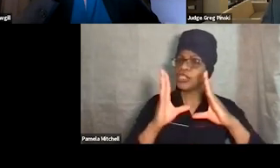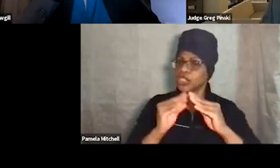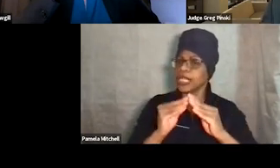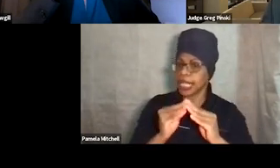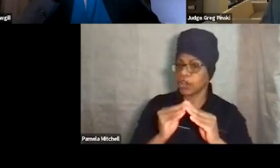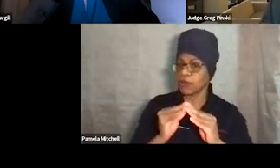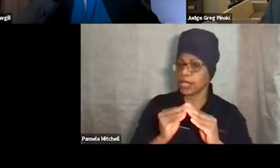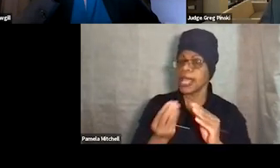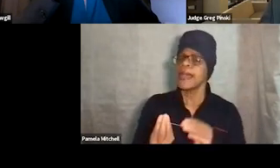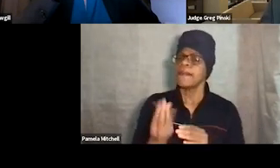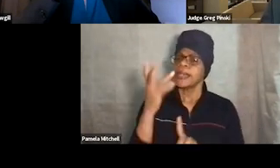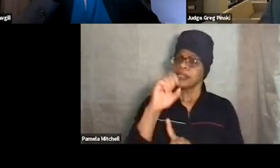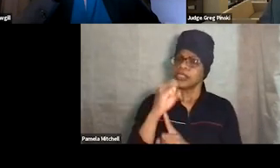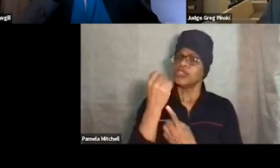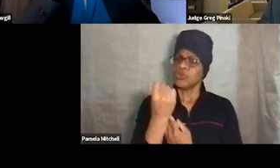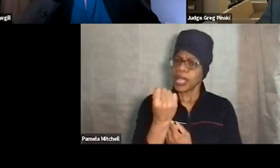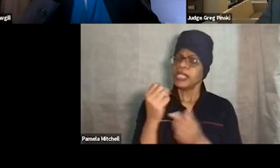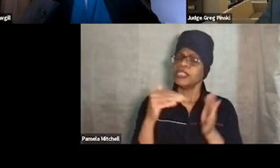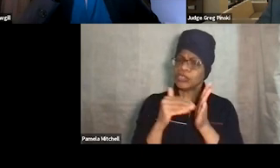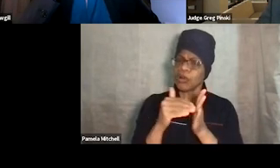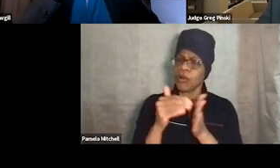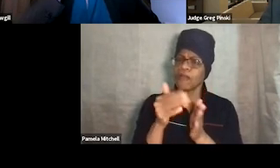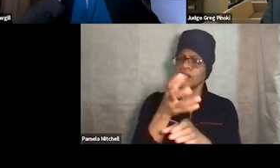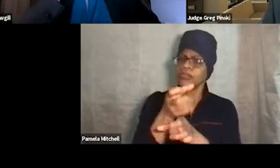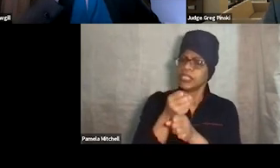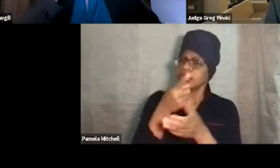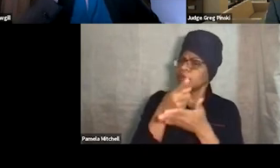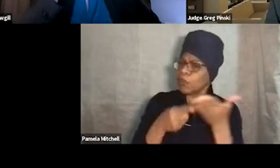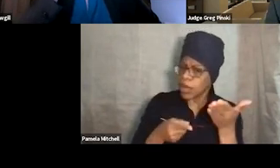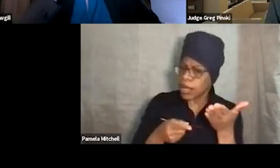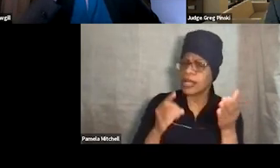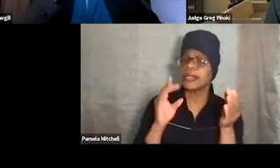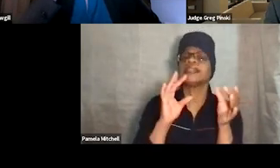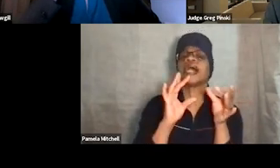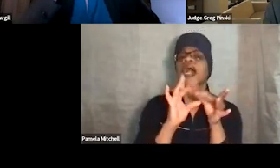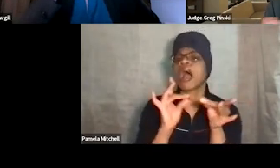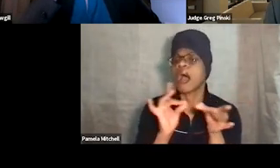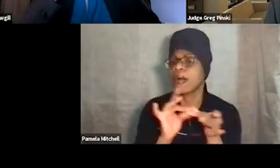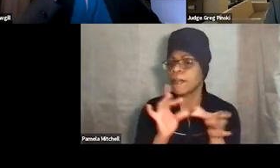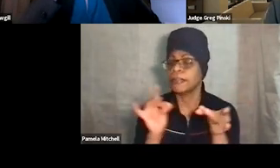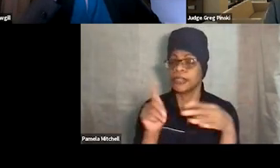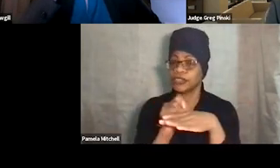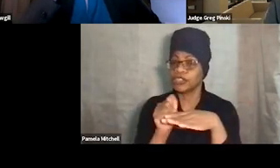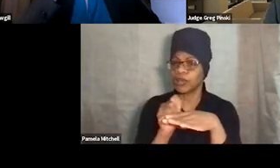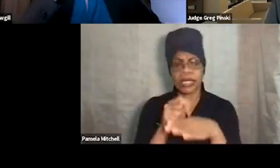and I'll often receive comments at trainings that, well, geez, we don't have time